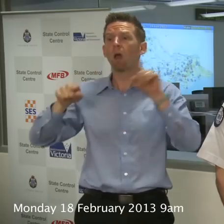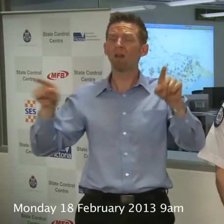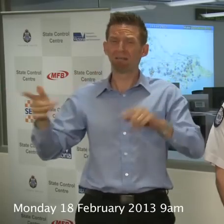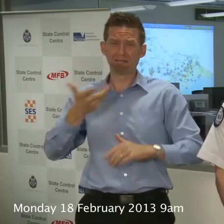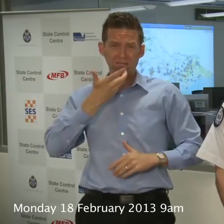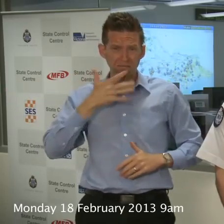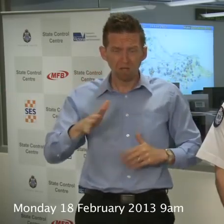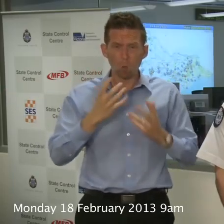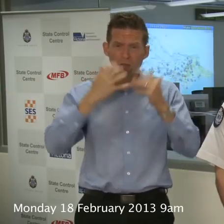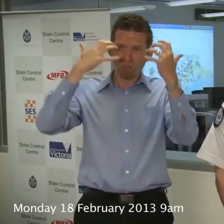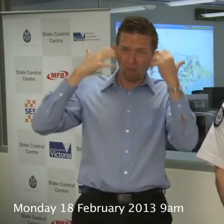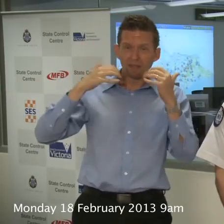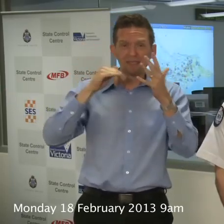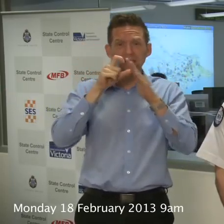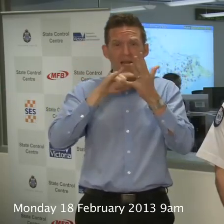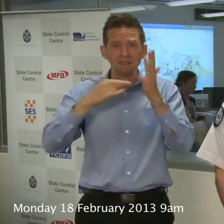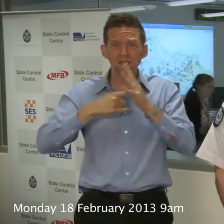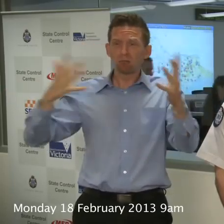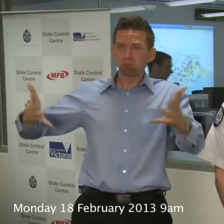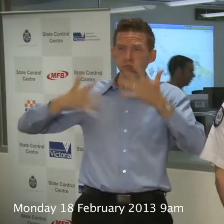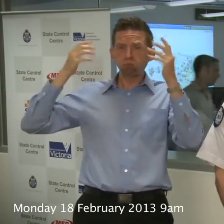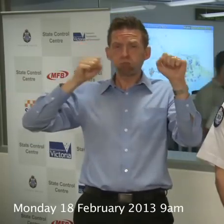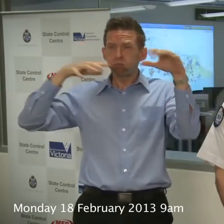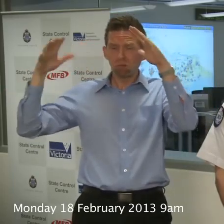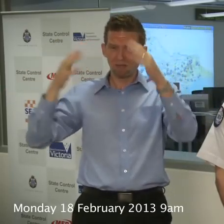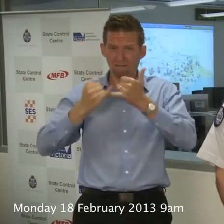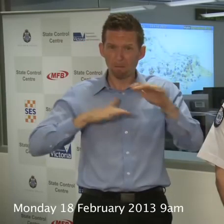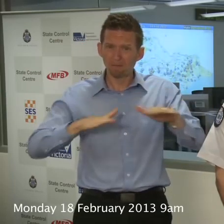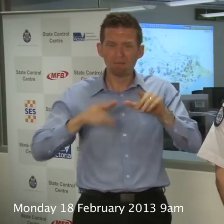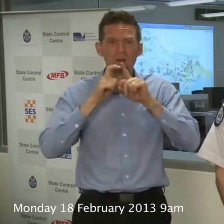You’re out there in the dust, the smoke and you're actaully quite busy and it's very hard work.